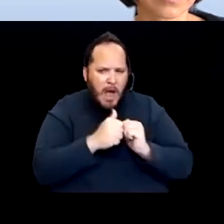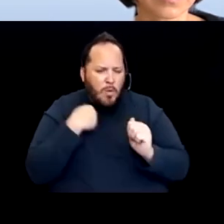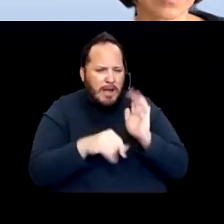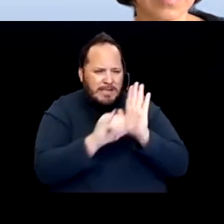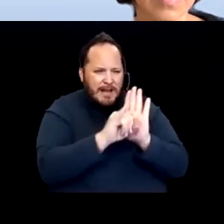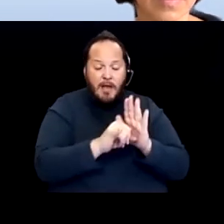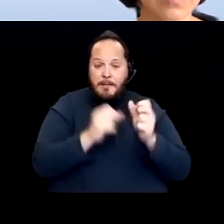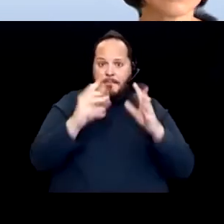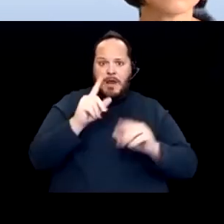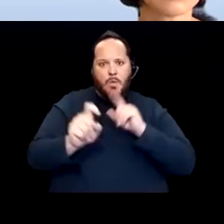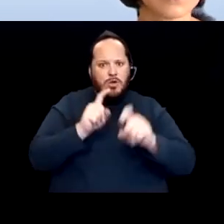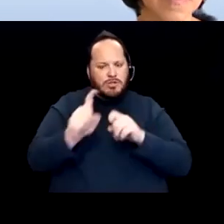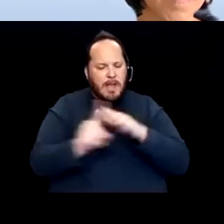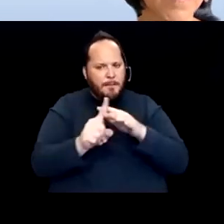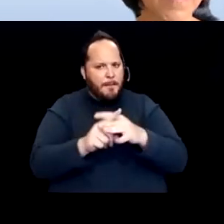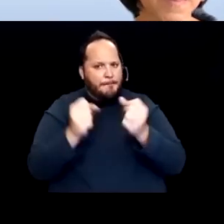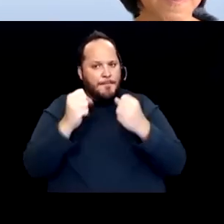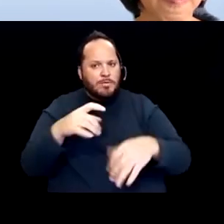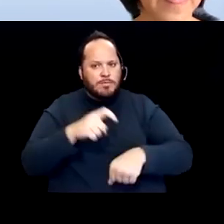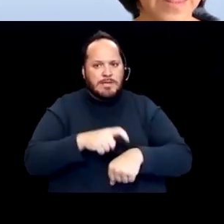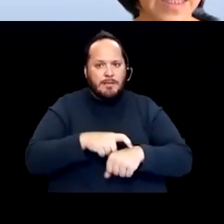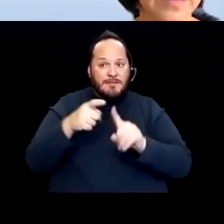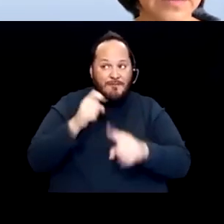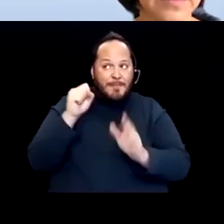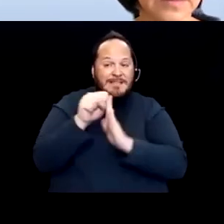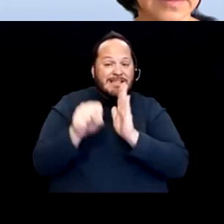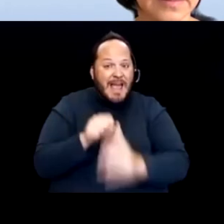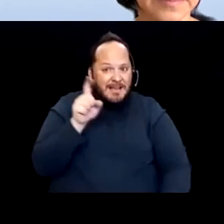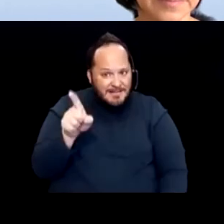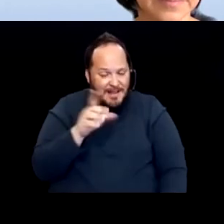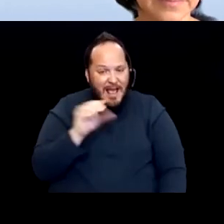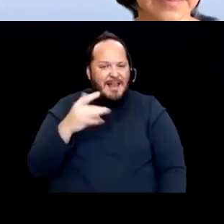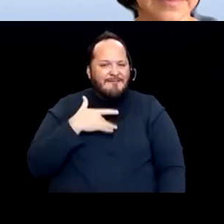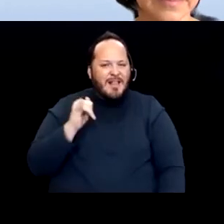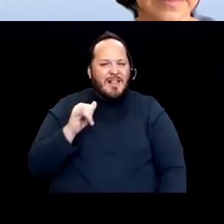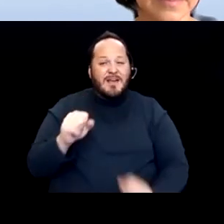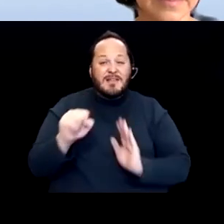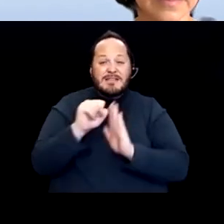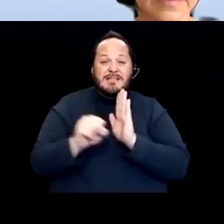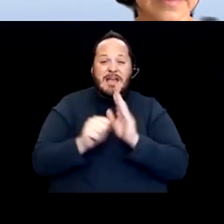up multiple times from the state and it felt like the state agencies that had the most knowledge